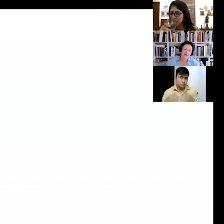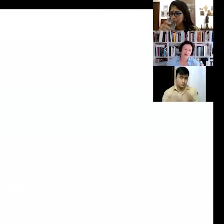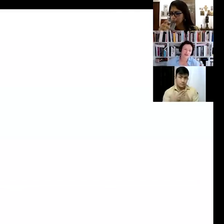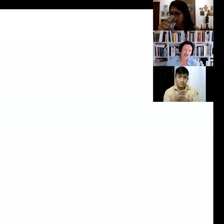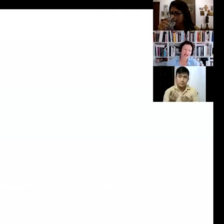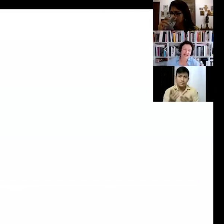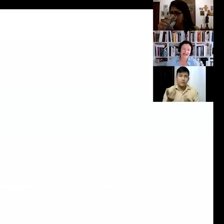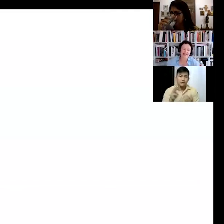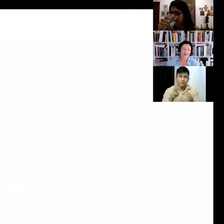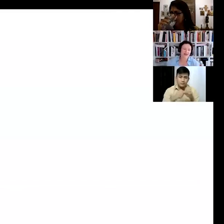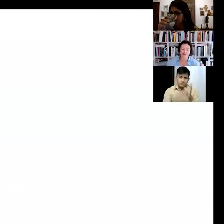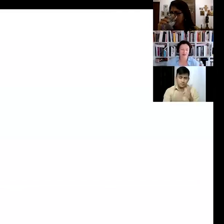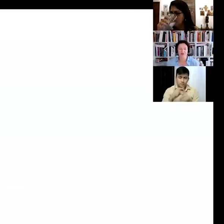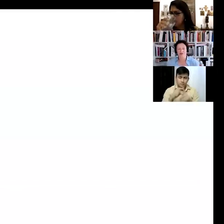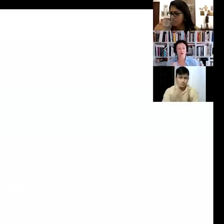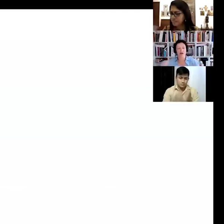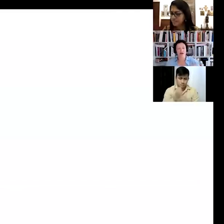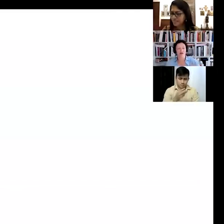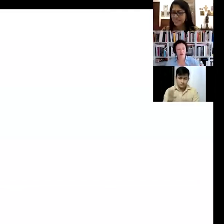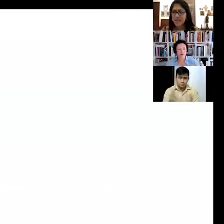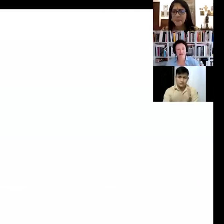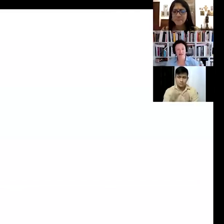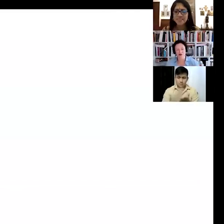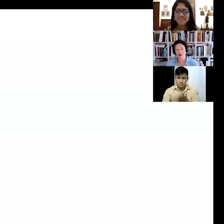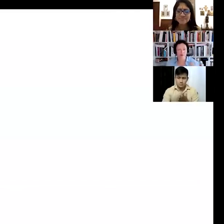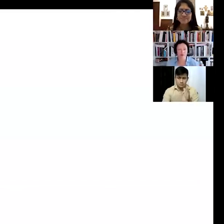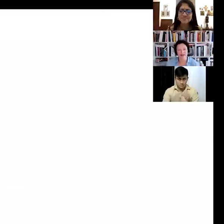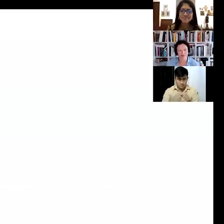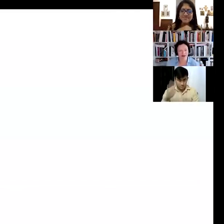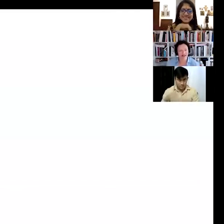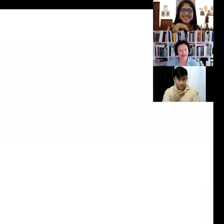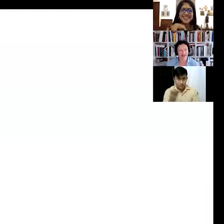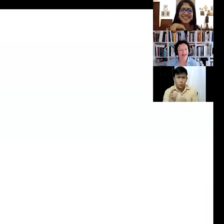approach and realize that actually there was no way of opening the door or putting the money in...